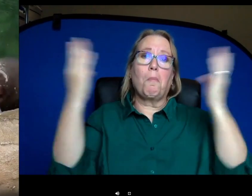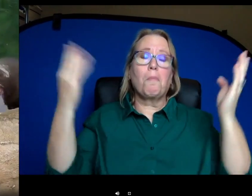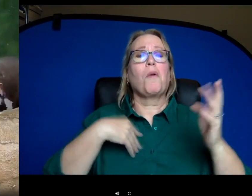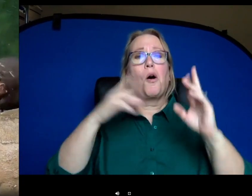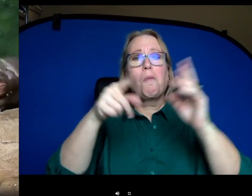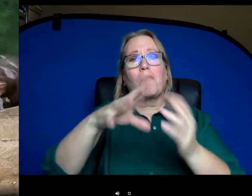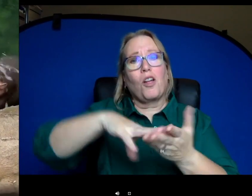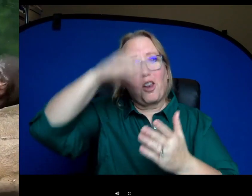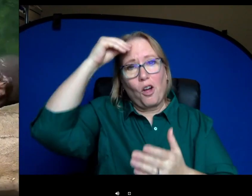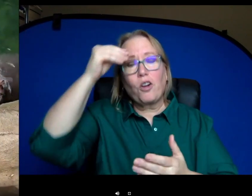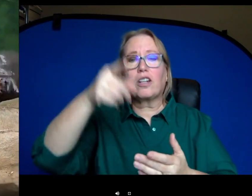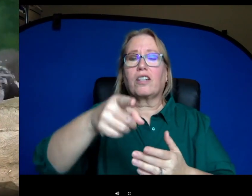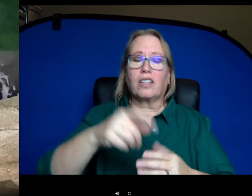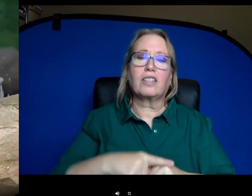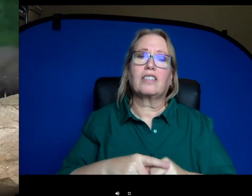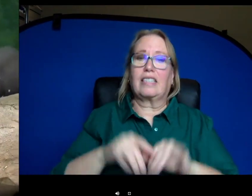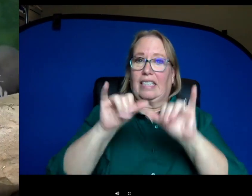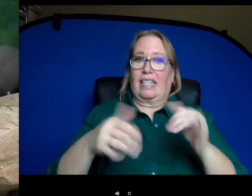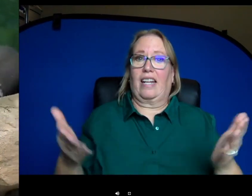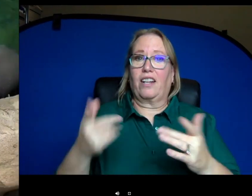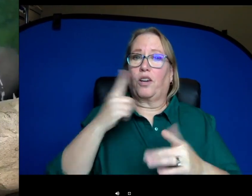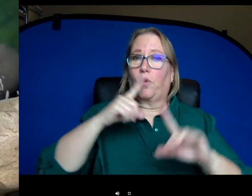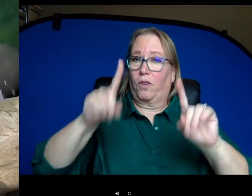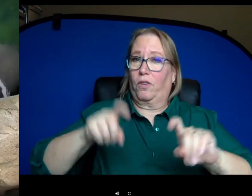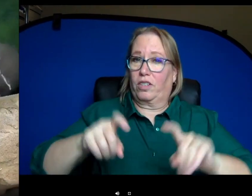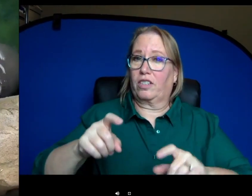learned. We hope you stick around for the quiz afterwards and you'll have a chance